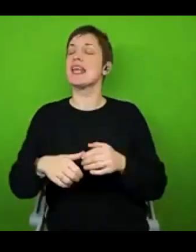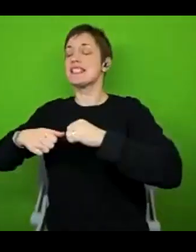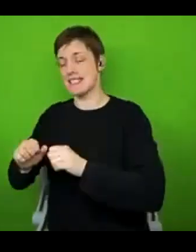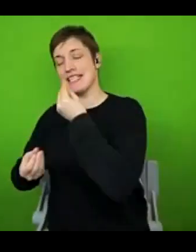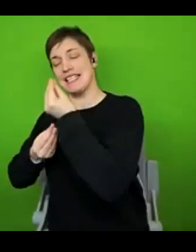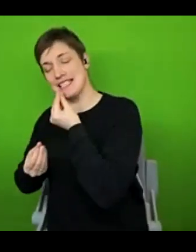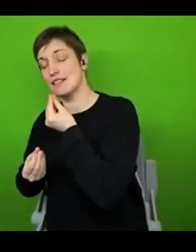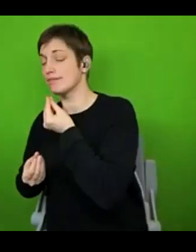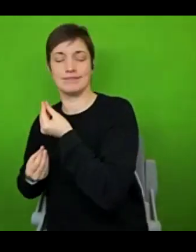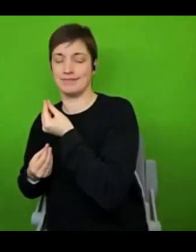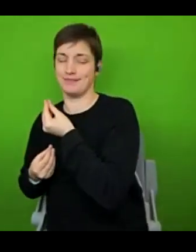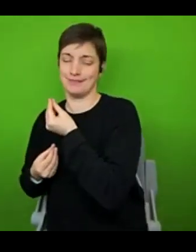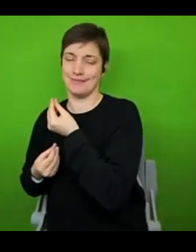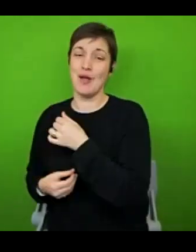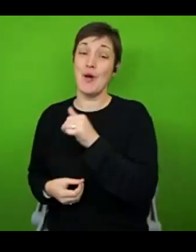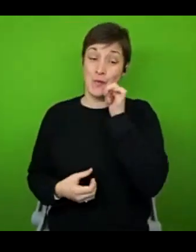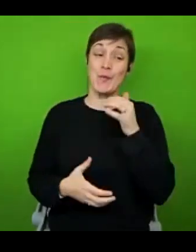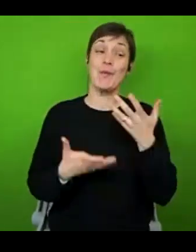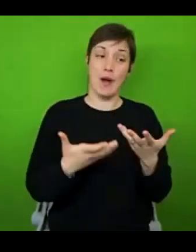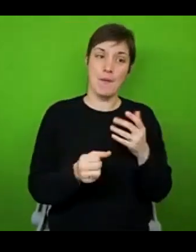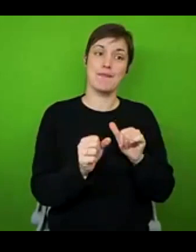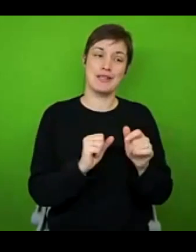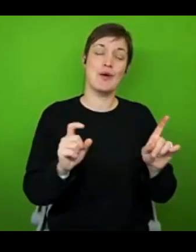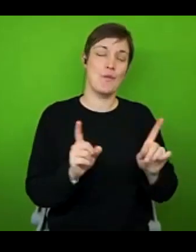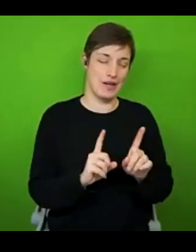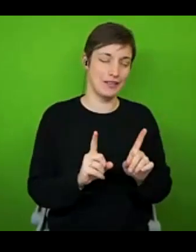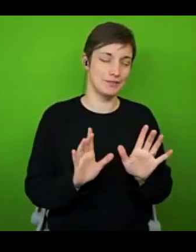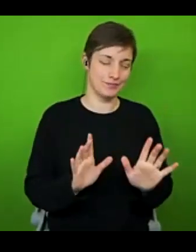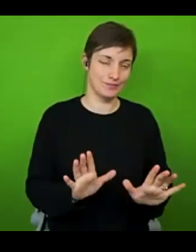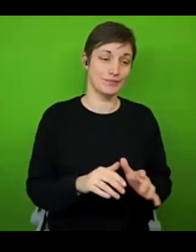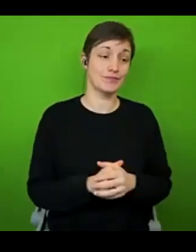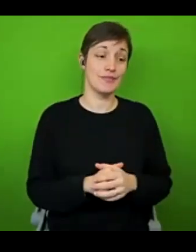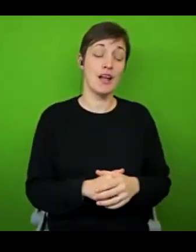Because I know now that I will be much better off in the long run if I have some rest time first.